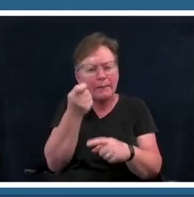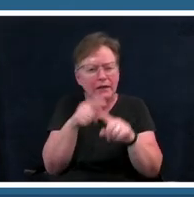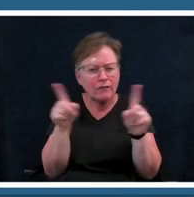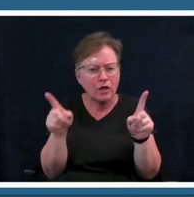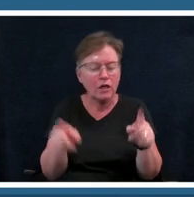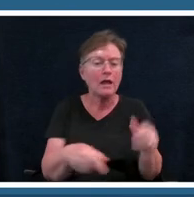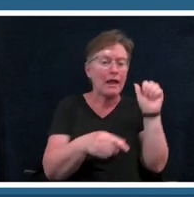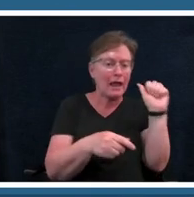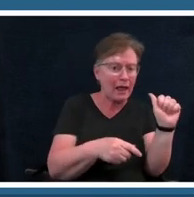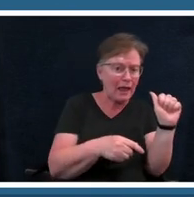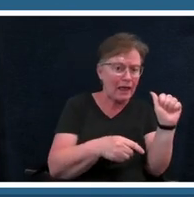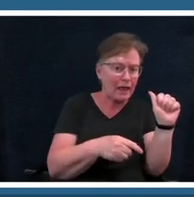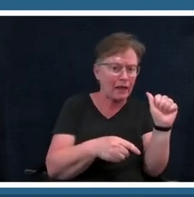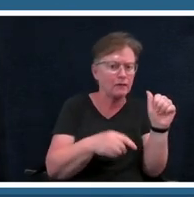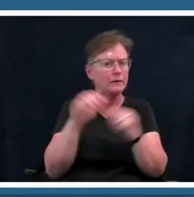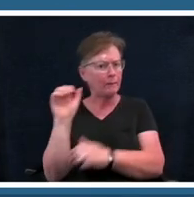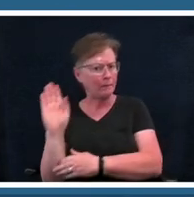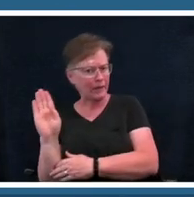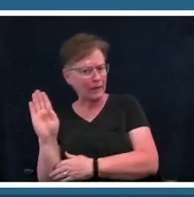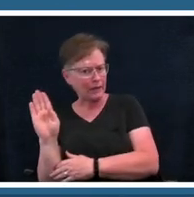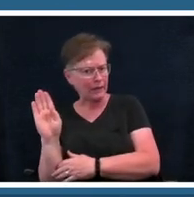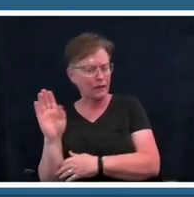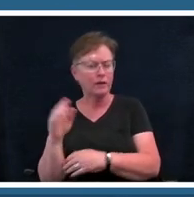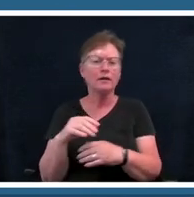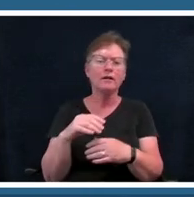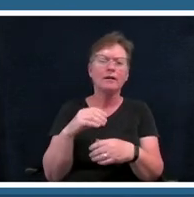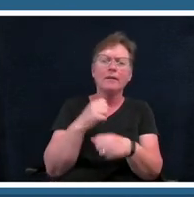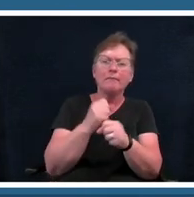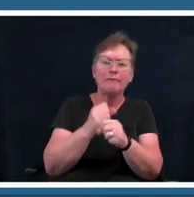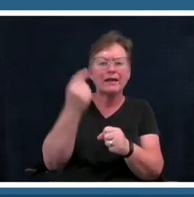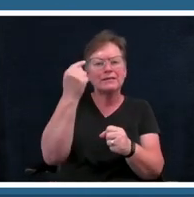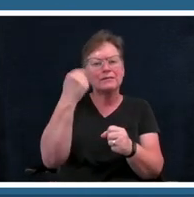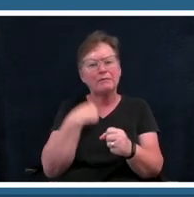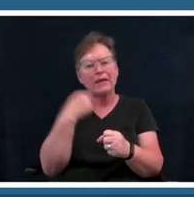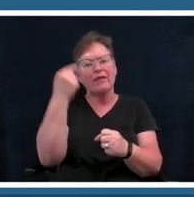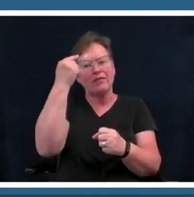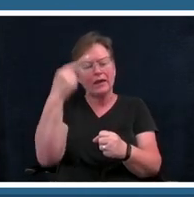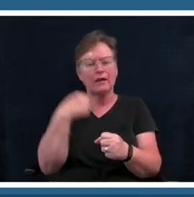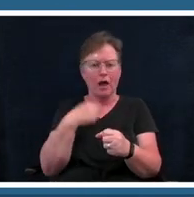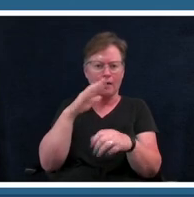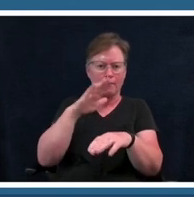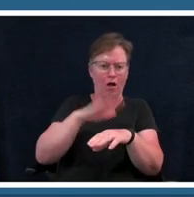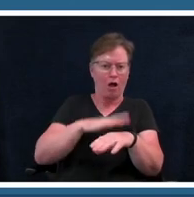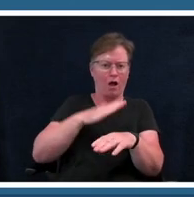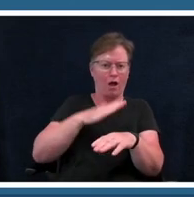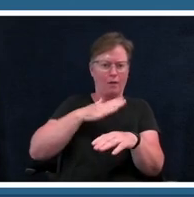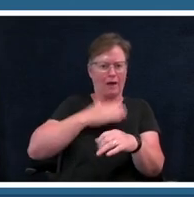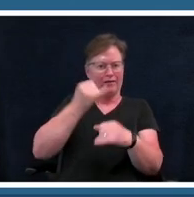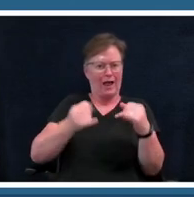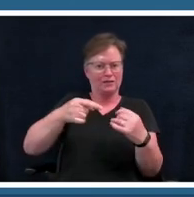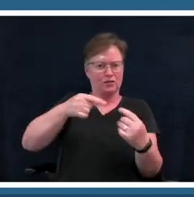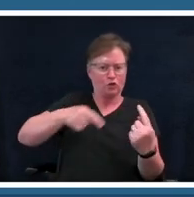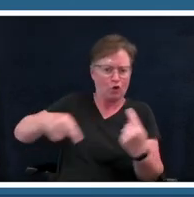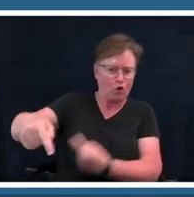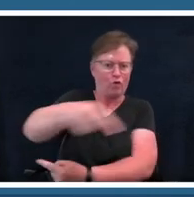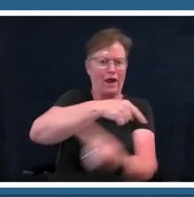makes me think i'm on my last go round so this all happens in a 12 bar